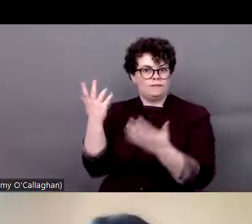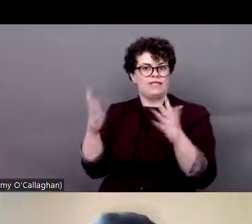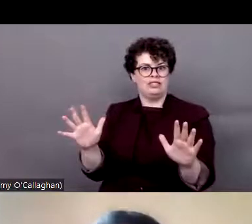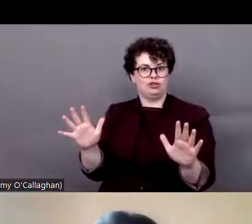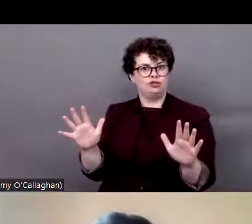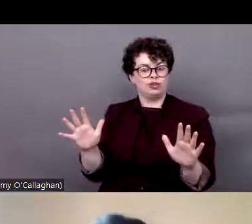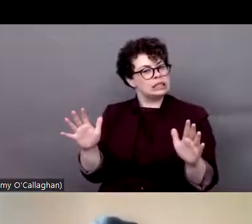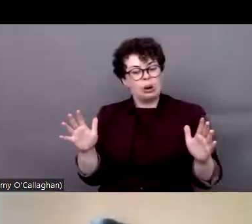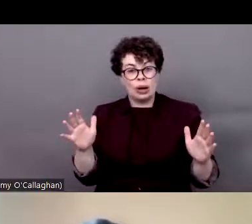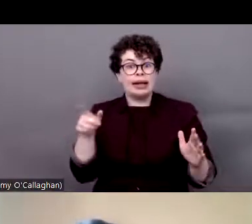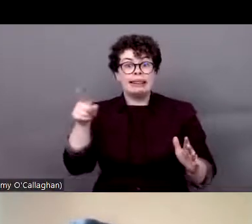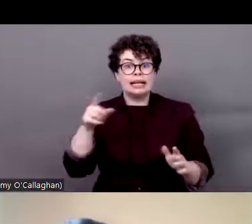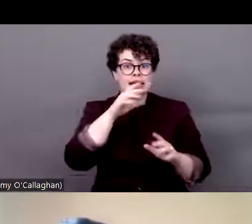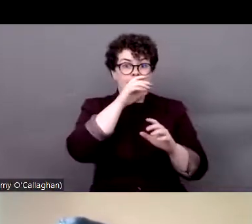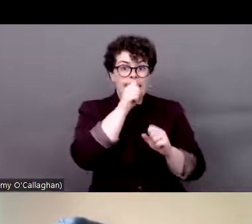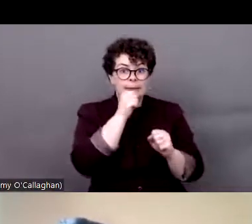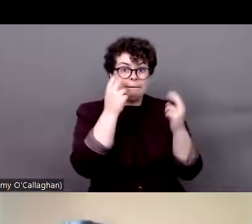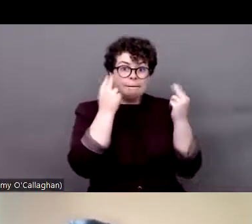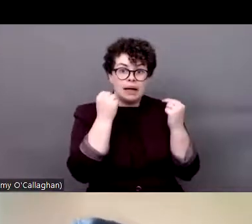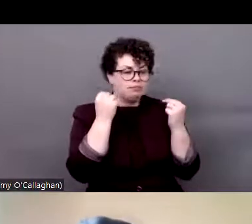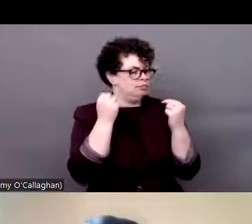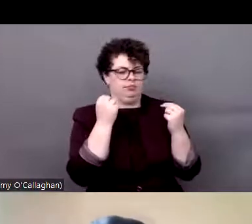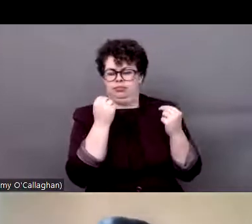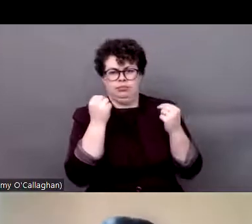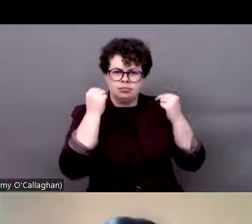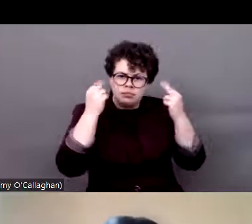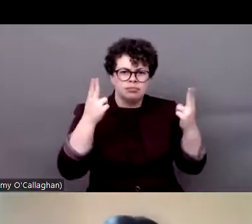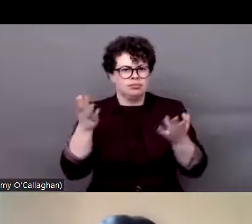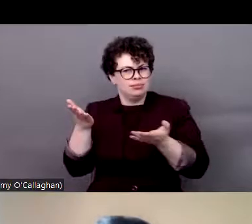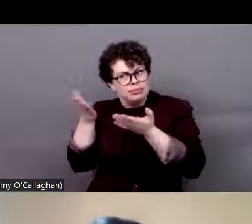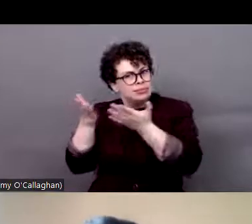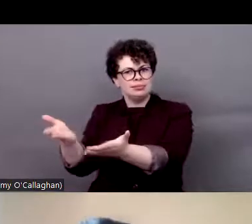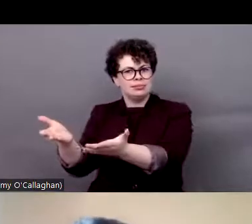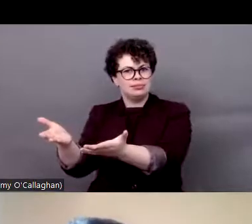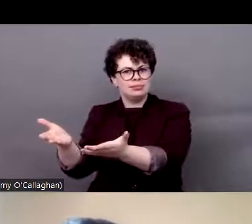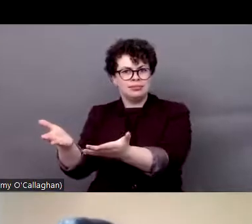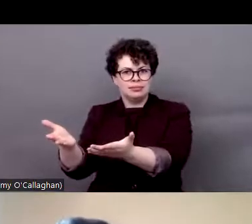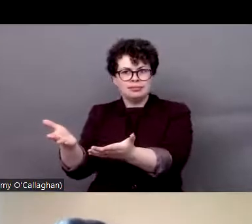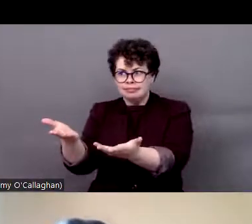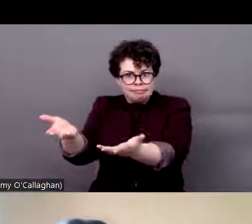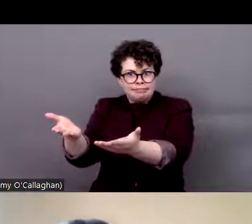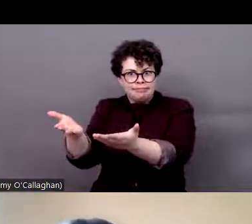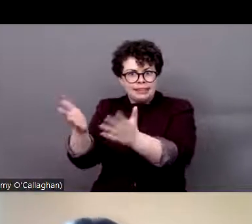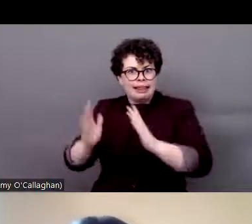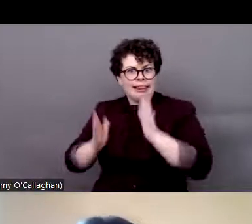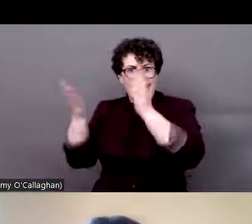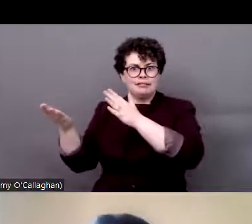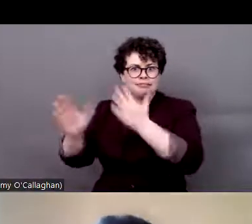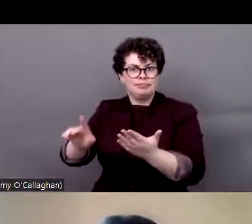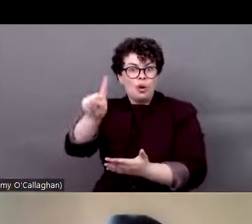speak about this. Movements must understand this and must fight for social justice regarding